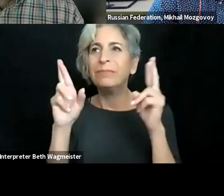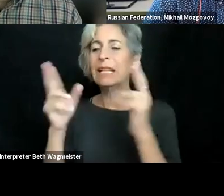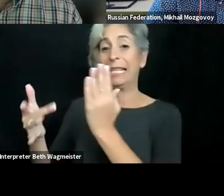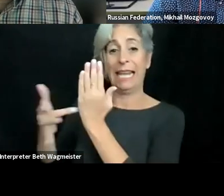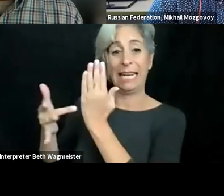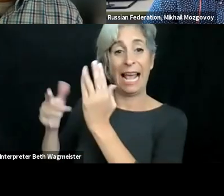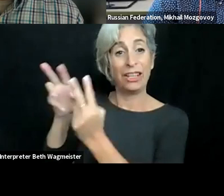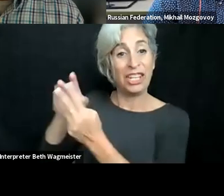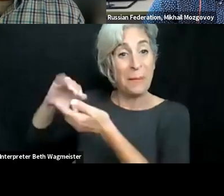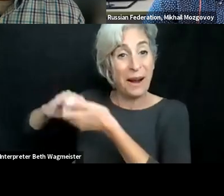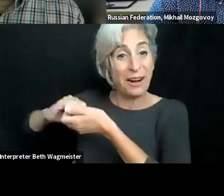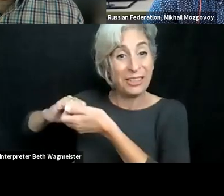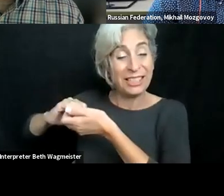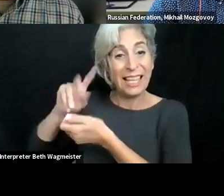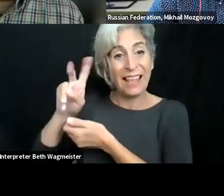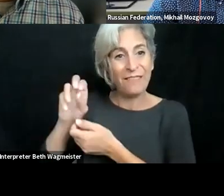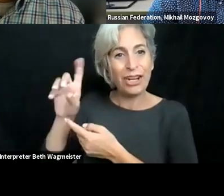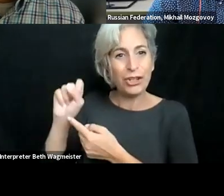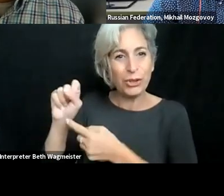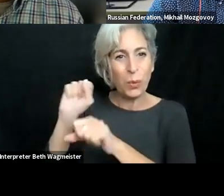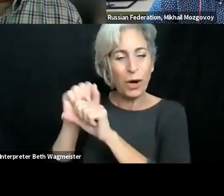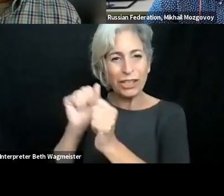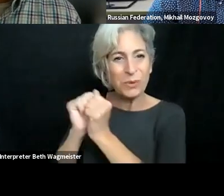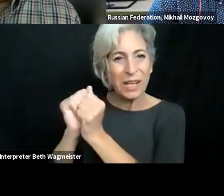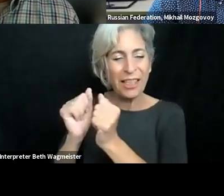your last statement, your wish? >> KYLE SHACHMUT: I wish